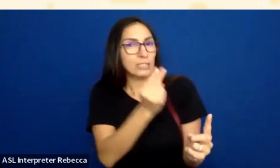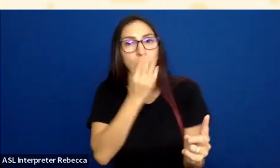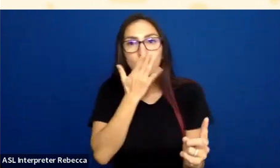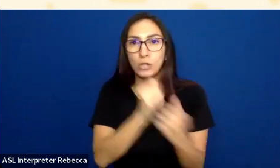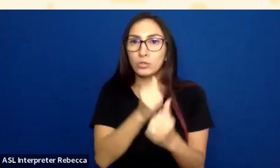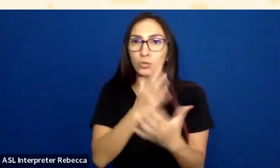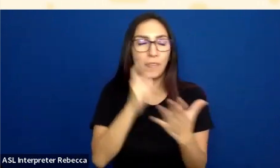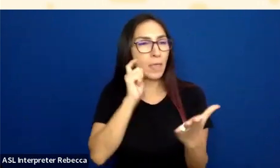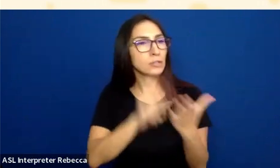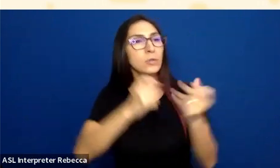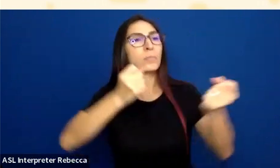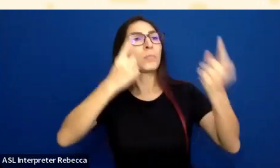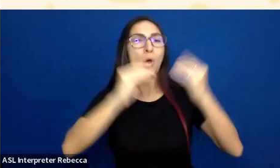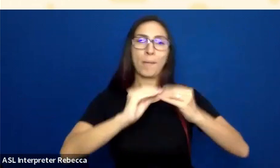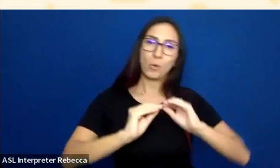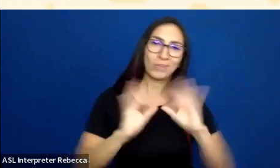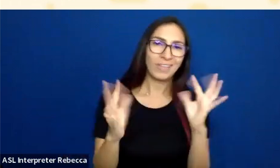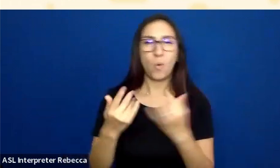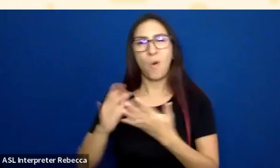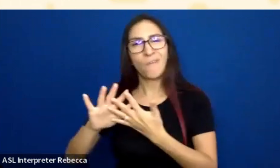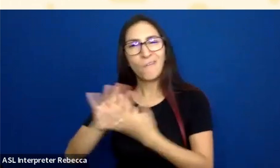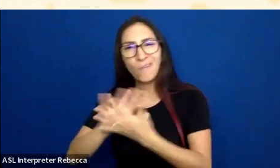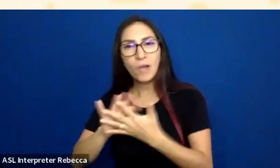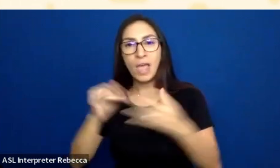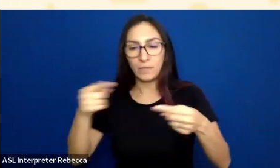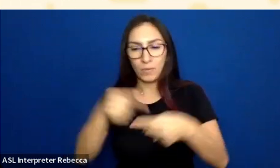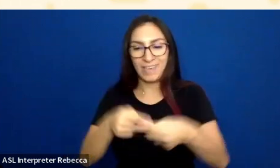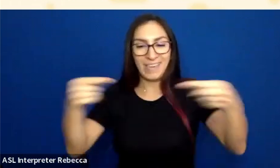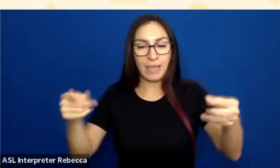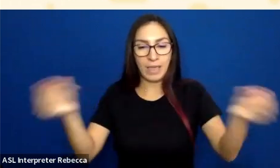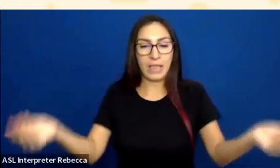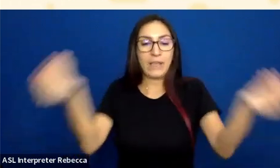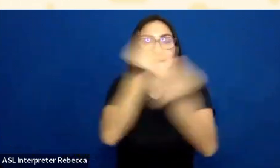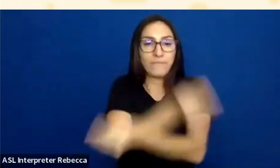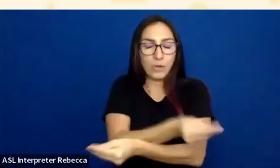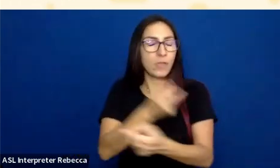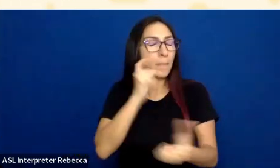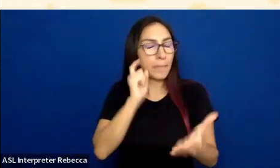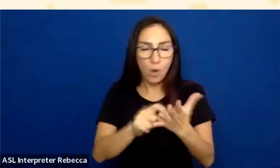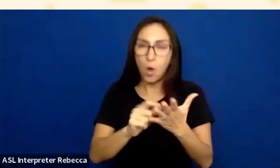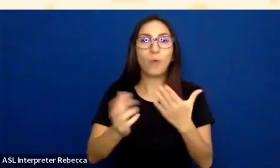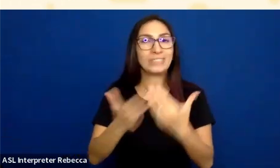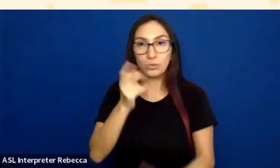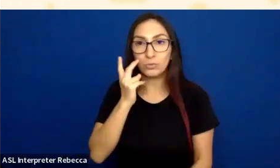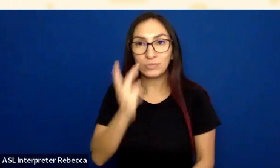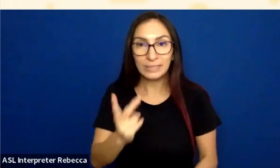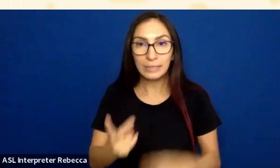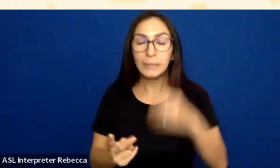Invert them, and maybe one or the other is going to be more legible for you. However, the reality is in these guidelines,